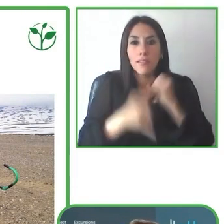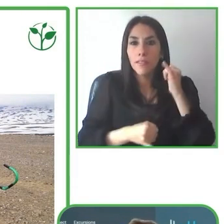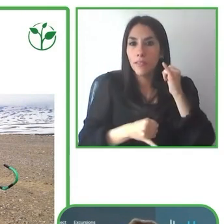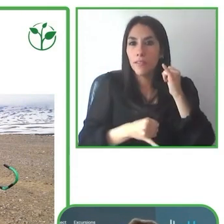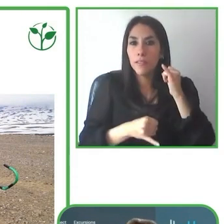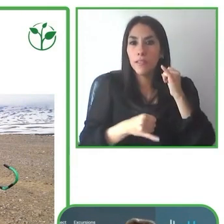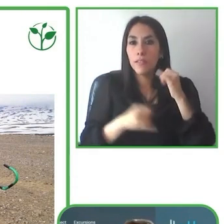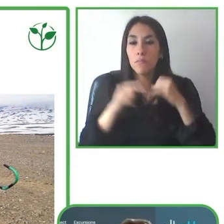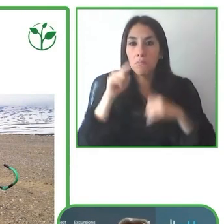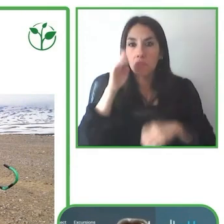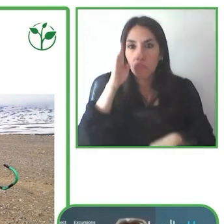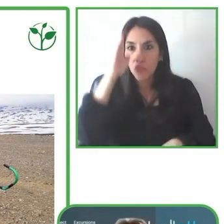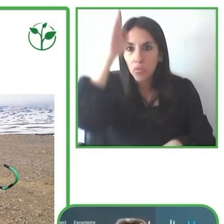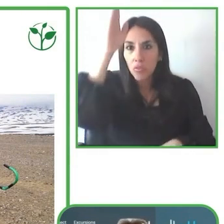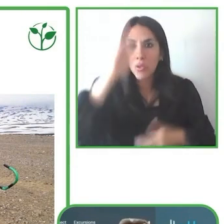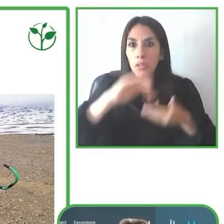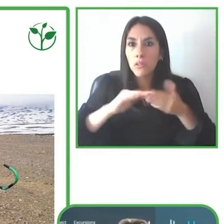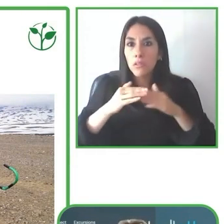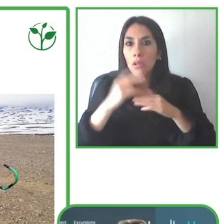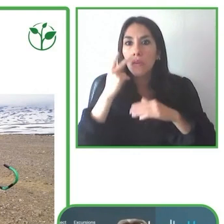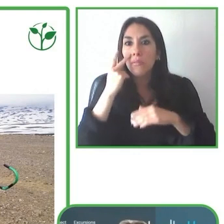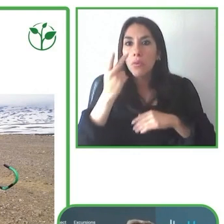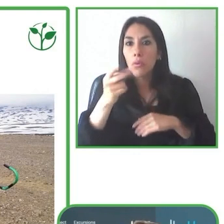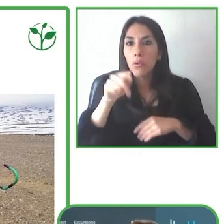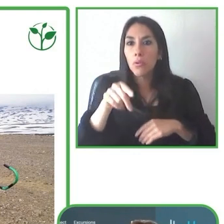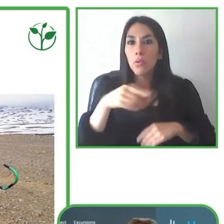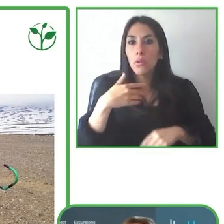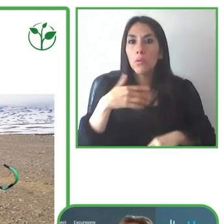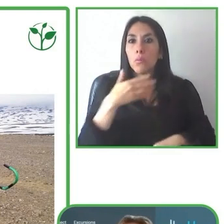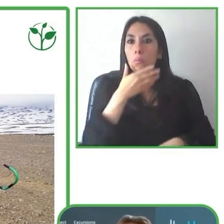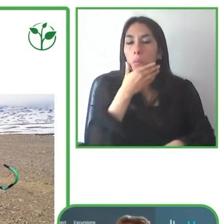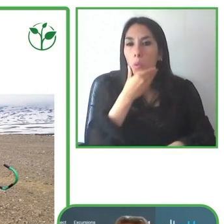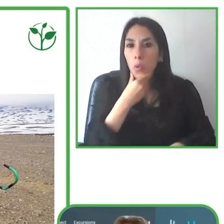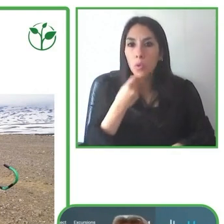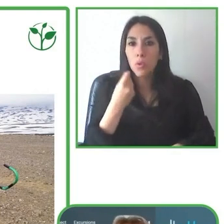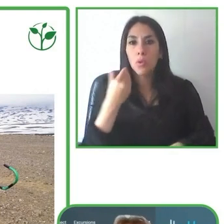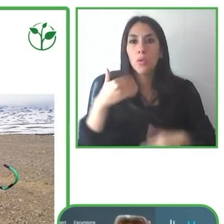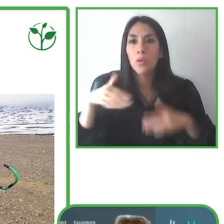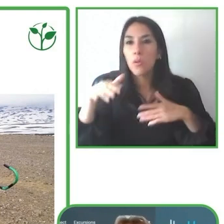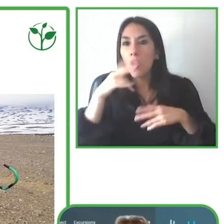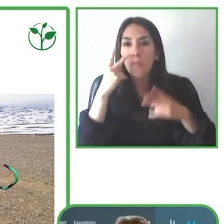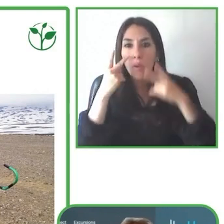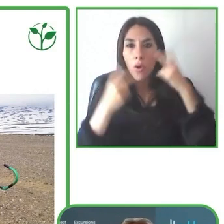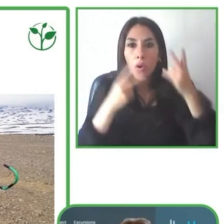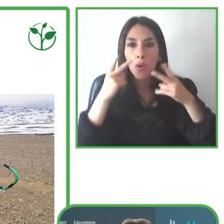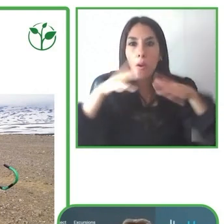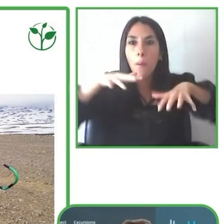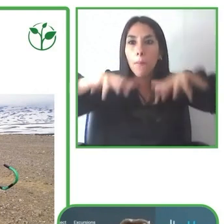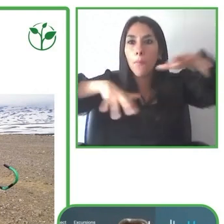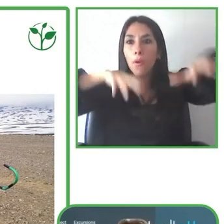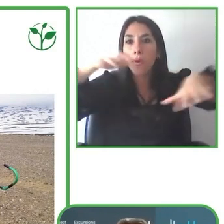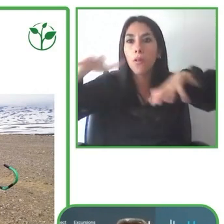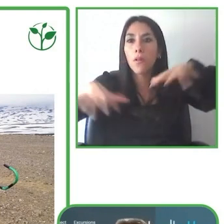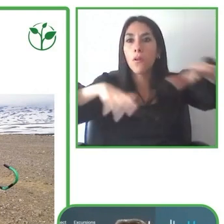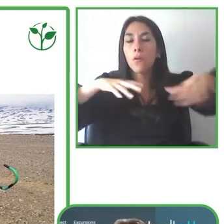She was happy and she says that Globe4alll is telling happiness. This is what we do.